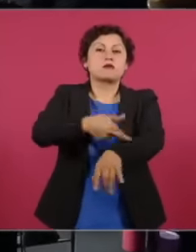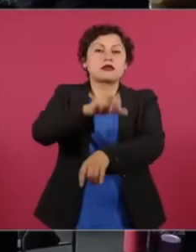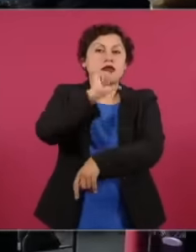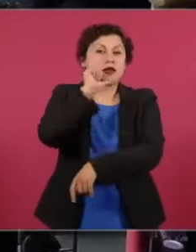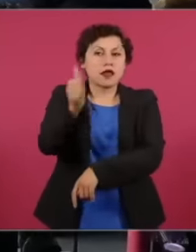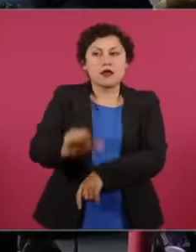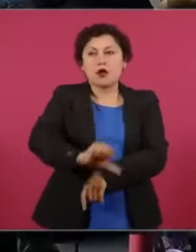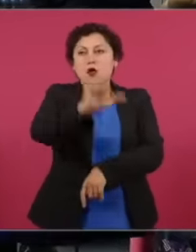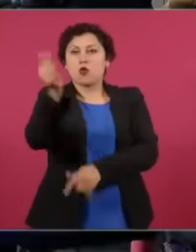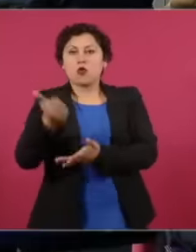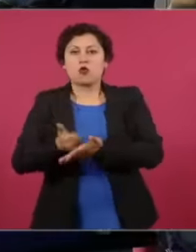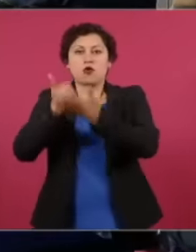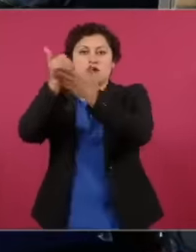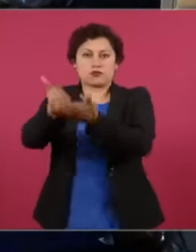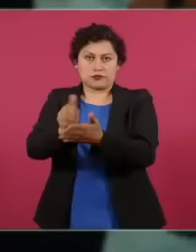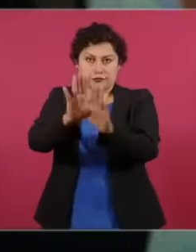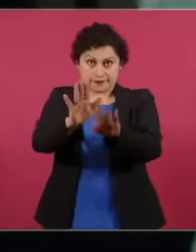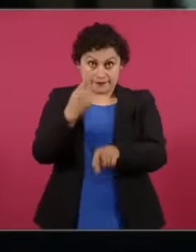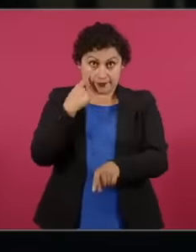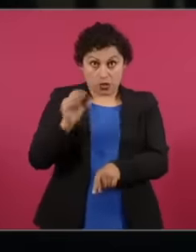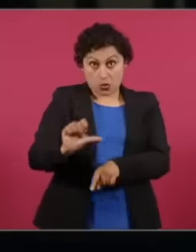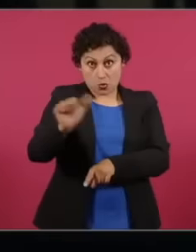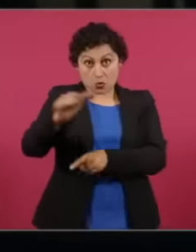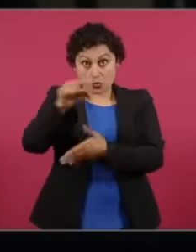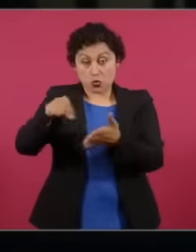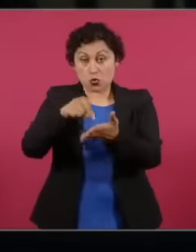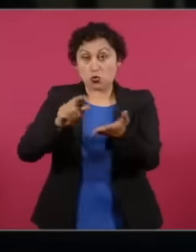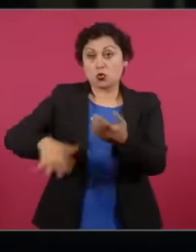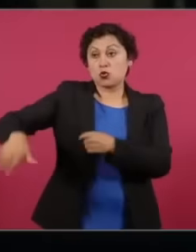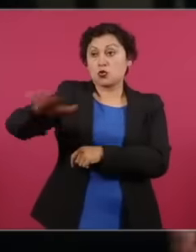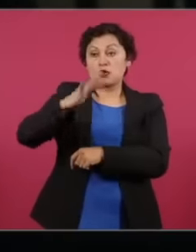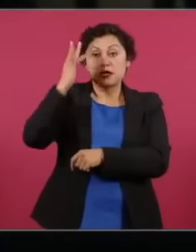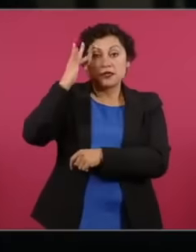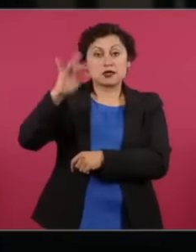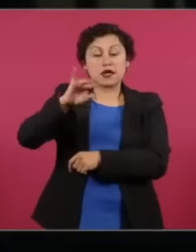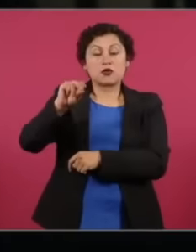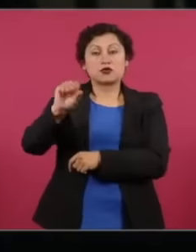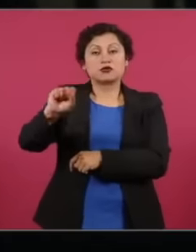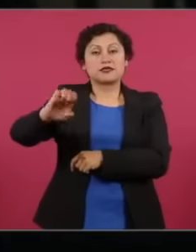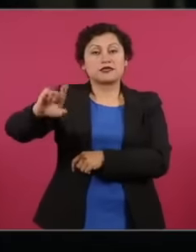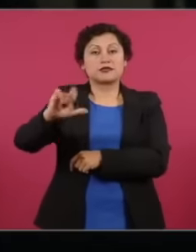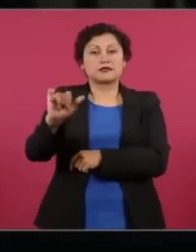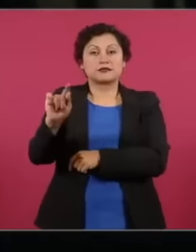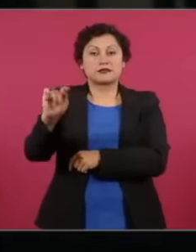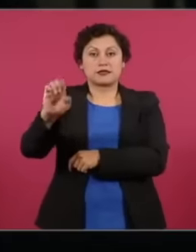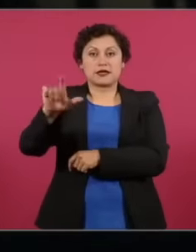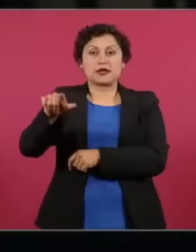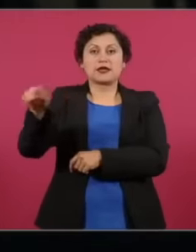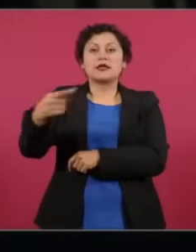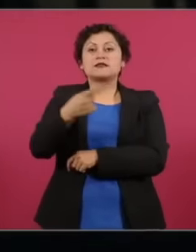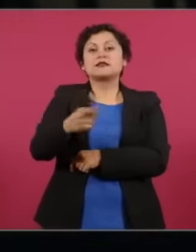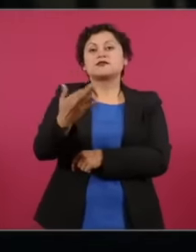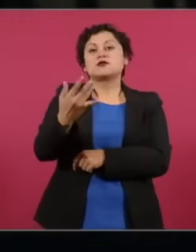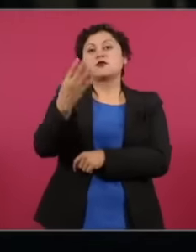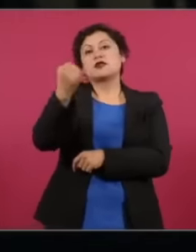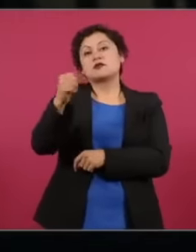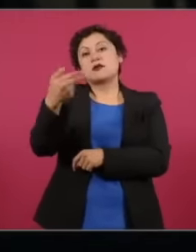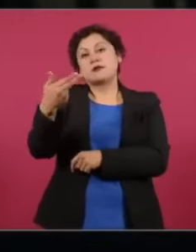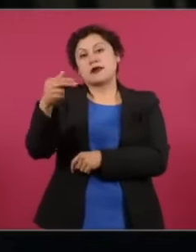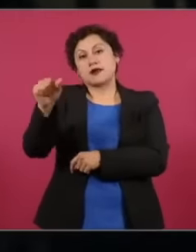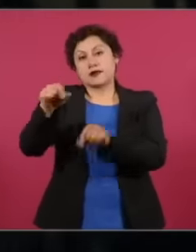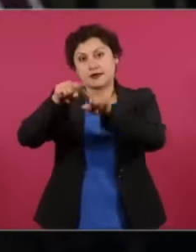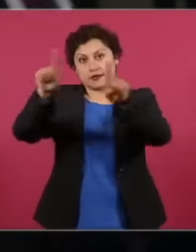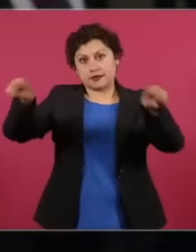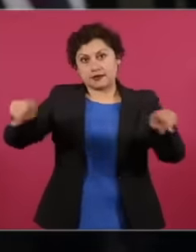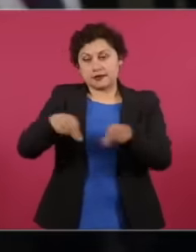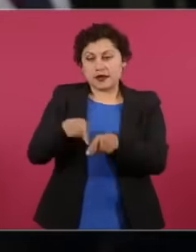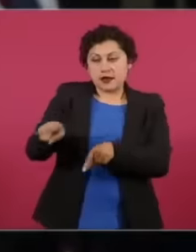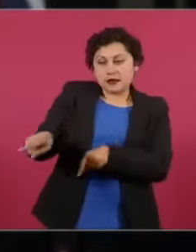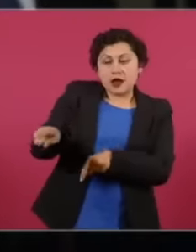for example, there is also talk of extel in San José, which is 159 hectares with a cost of almost 24